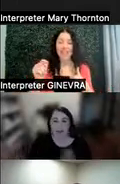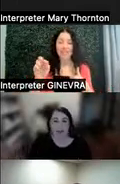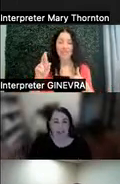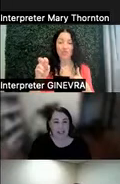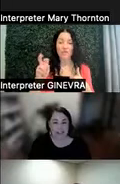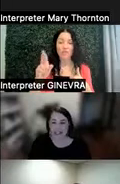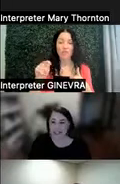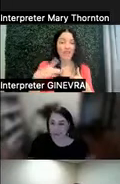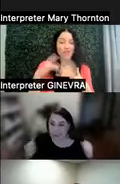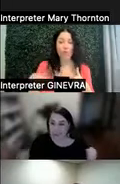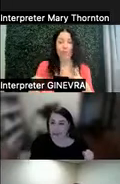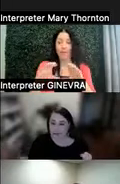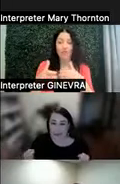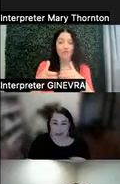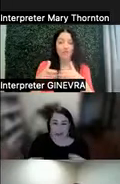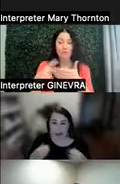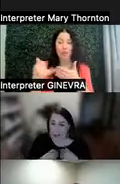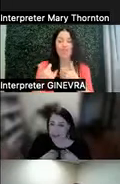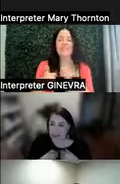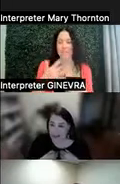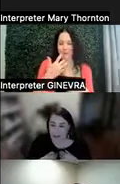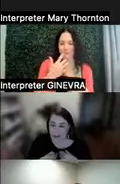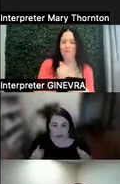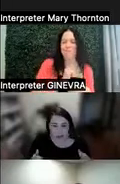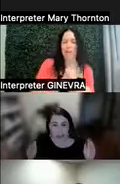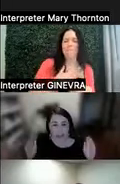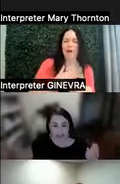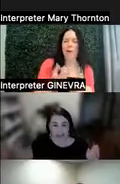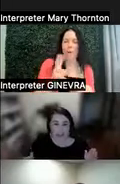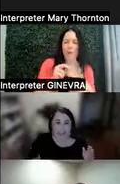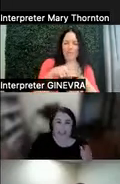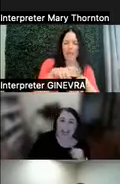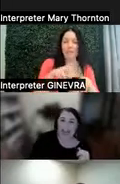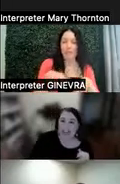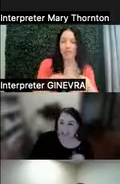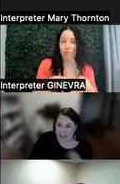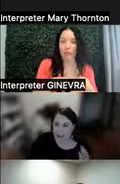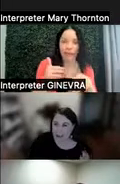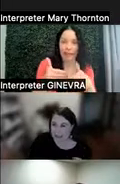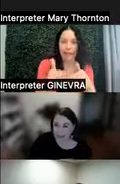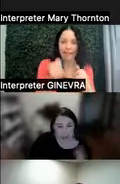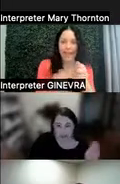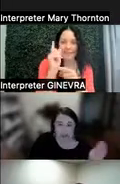I like to be able to do things on my own time, which is usually at the last minute. And I like to work in sometimes the middle